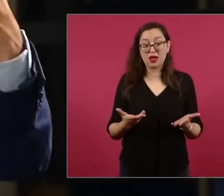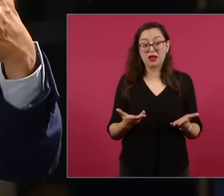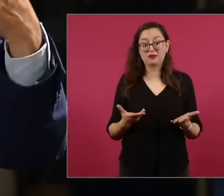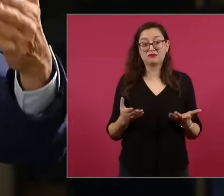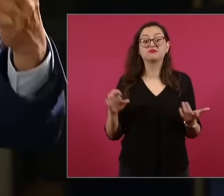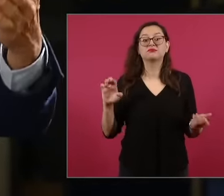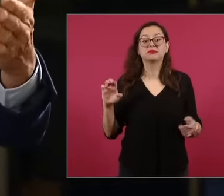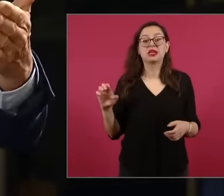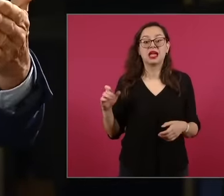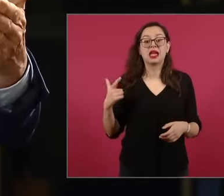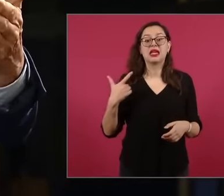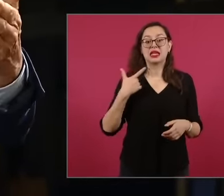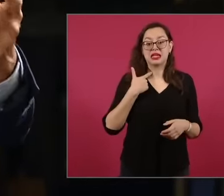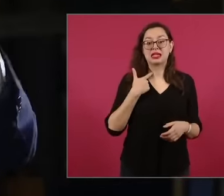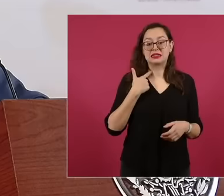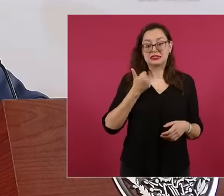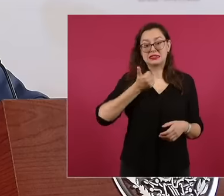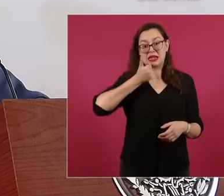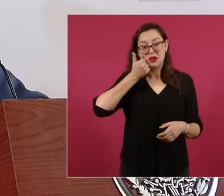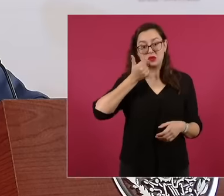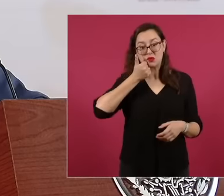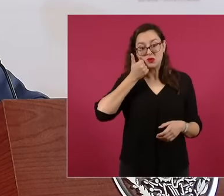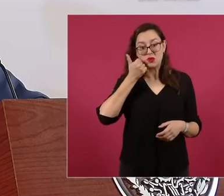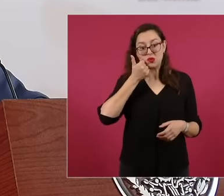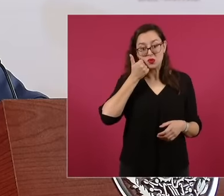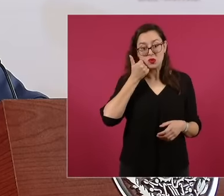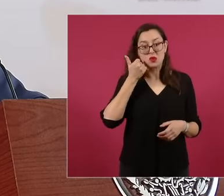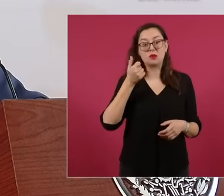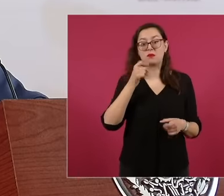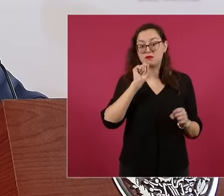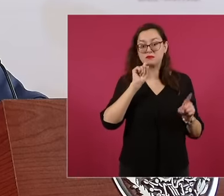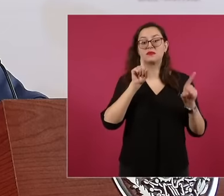and a graduate, you are also a graduate, 10 years apart from the faculty. of political